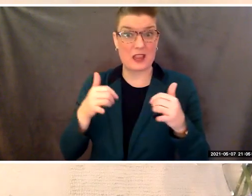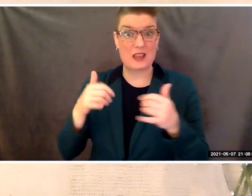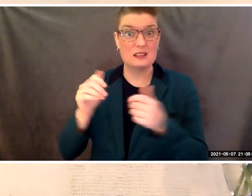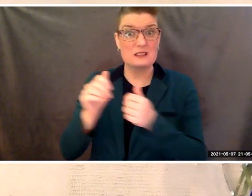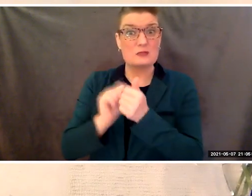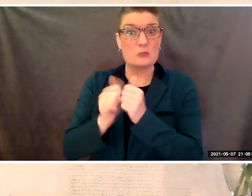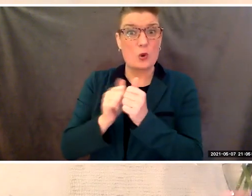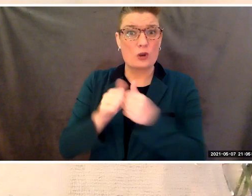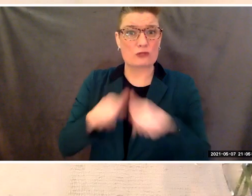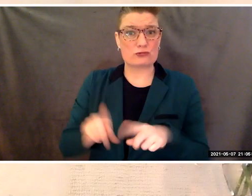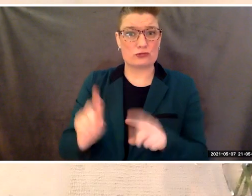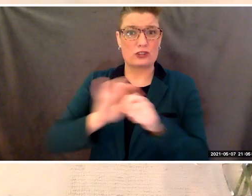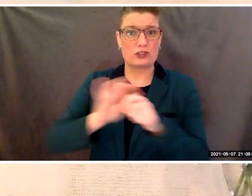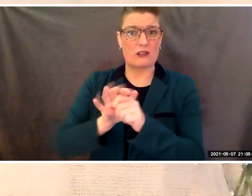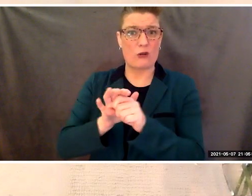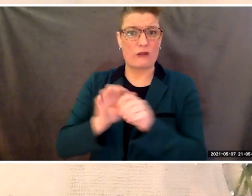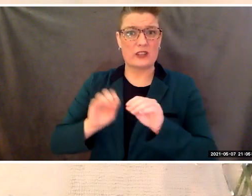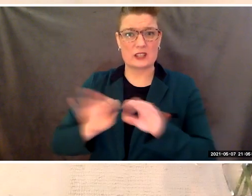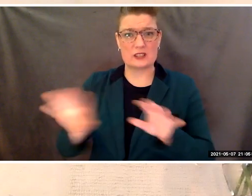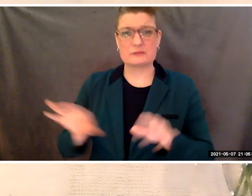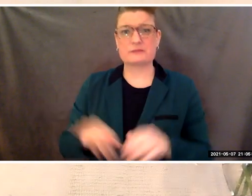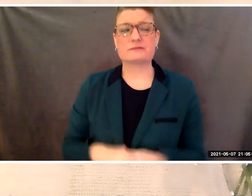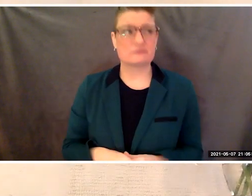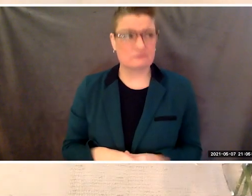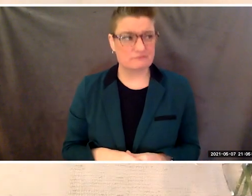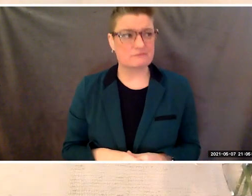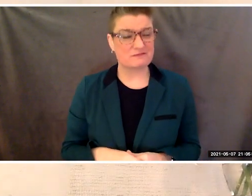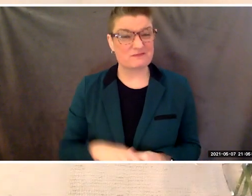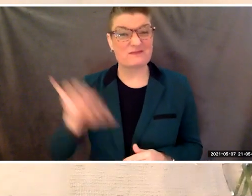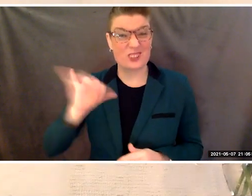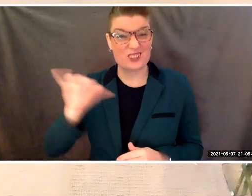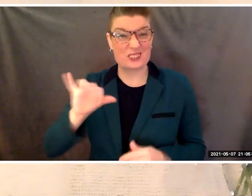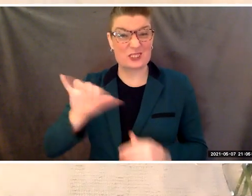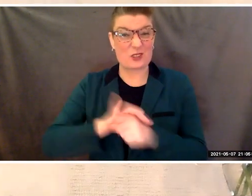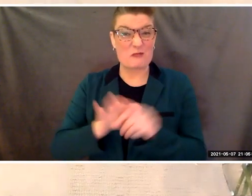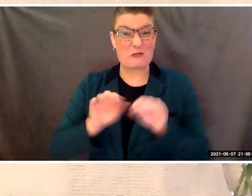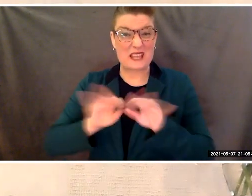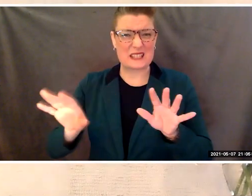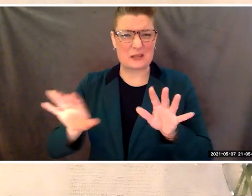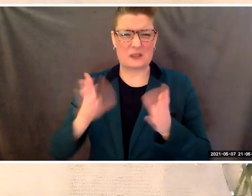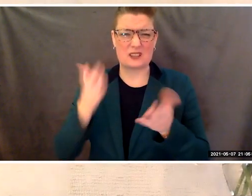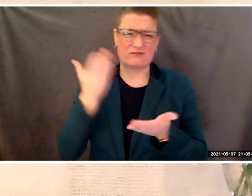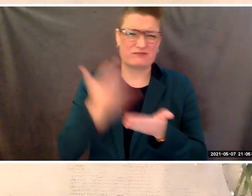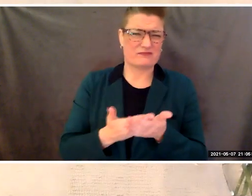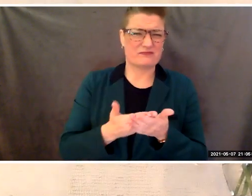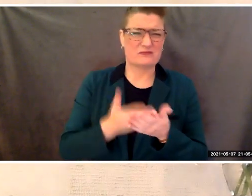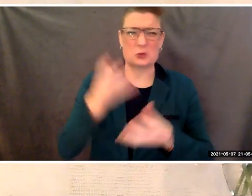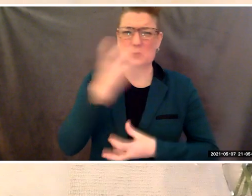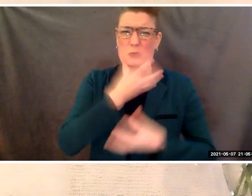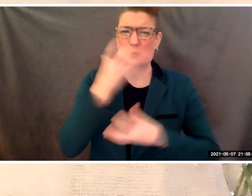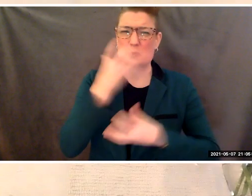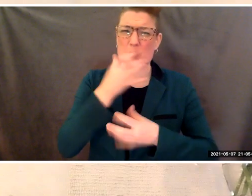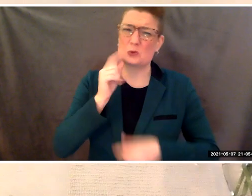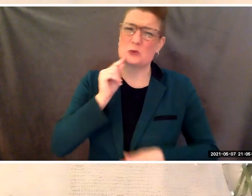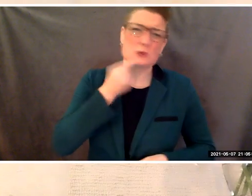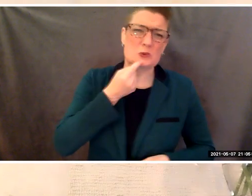The pandemic has also laid bare the egregious inequities in our society.